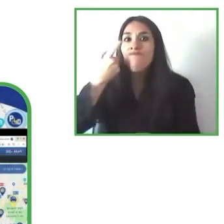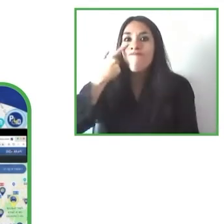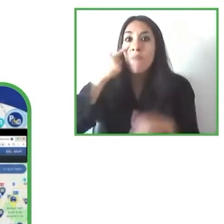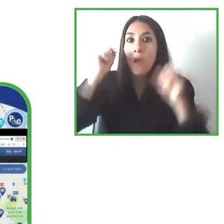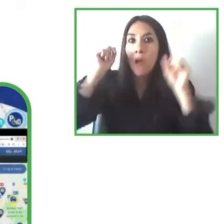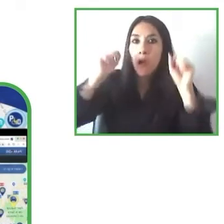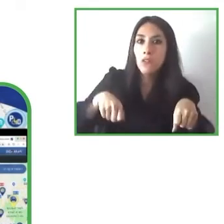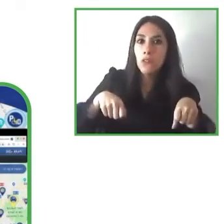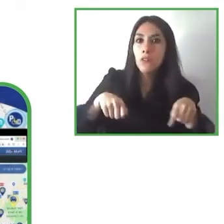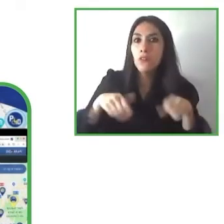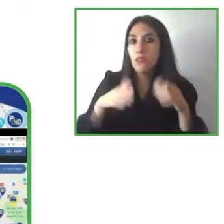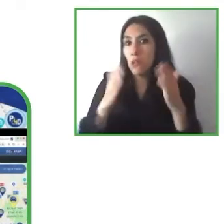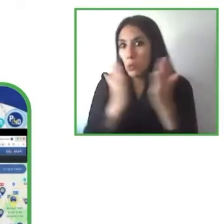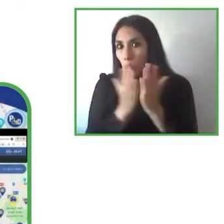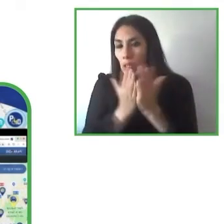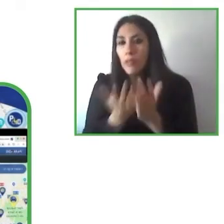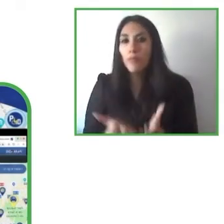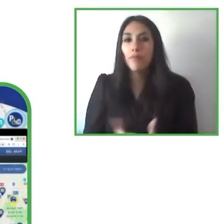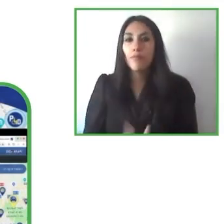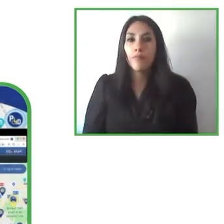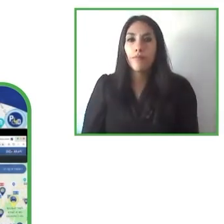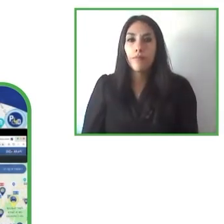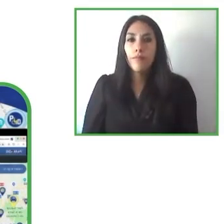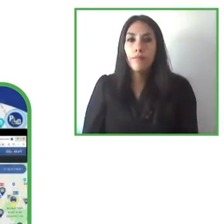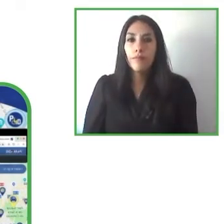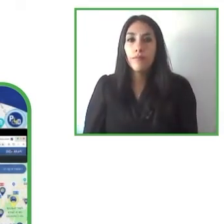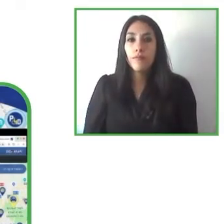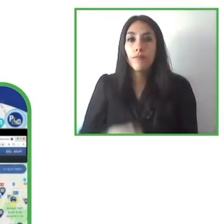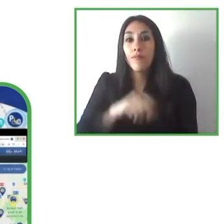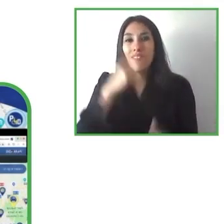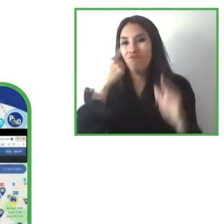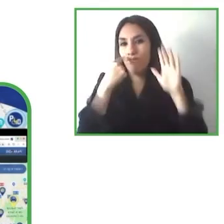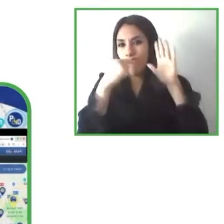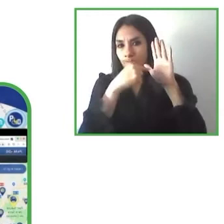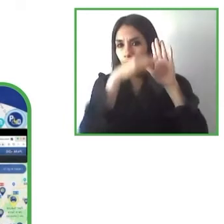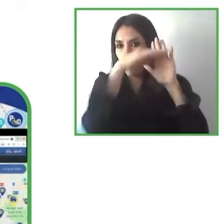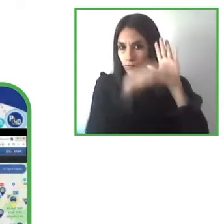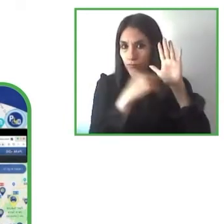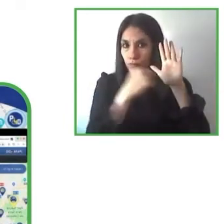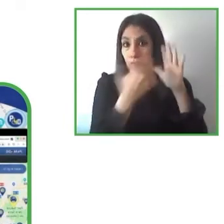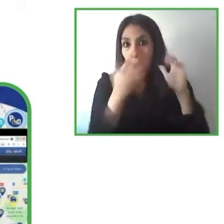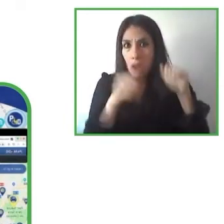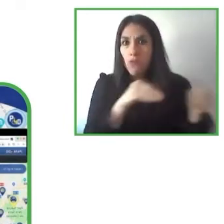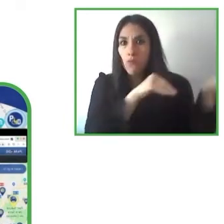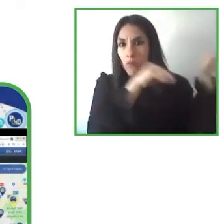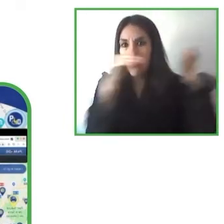the implementation of these guidelines in other countries this would be a study